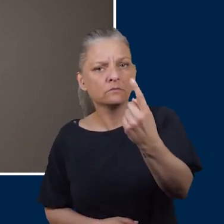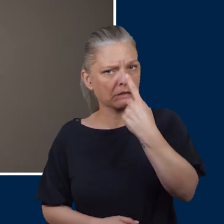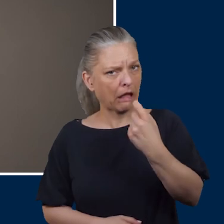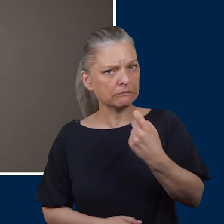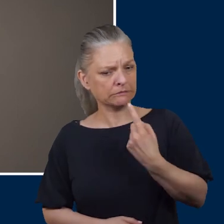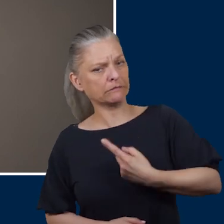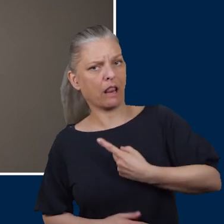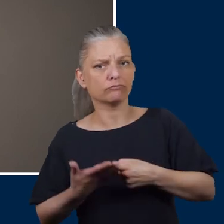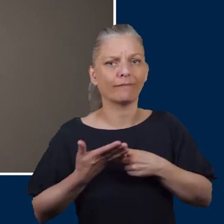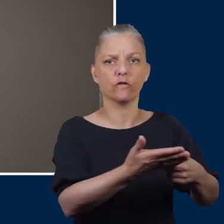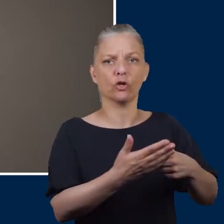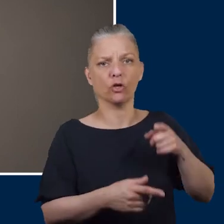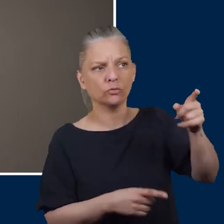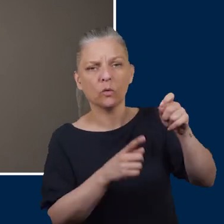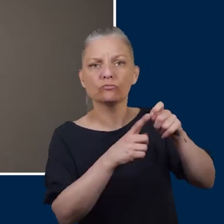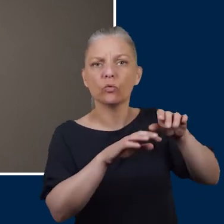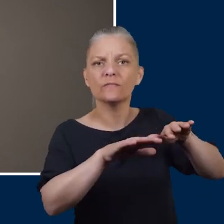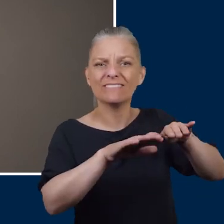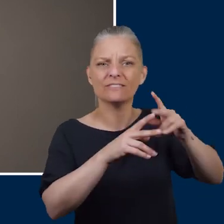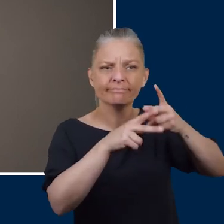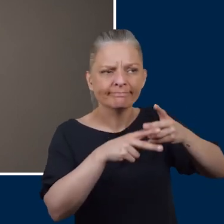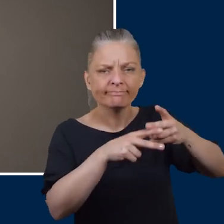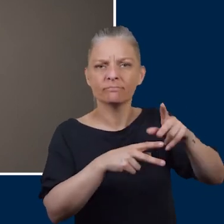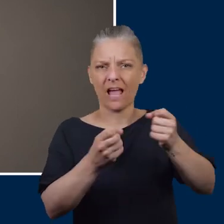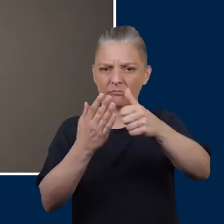and the number for the Podiatry call centre will be provided at the end of this session.